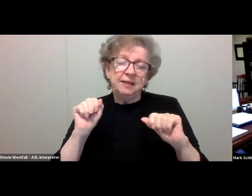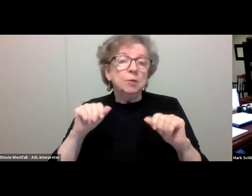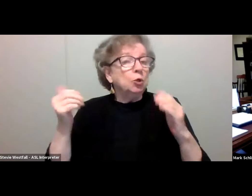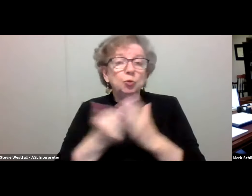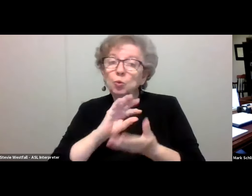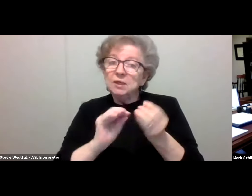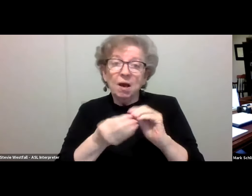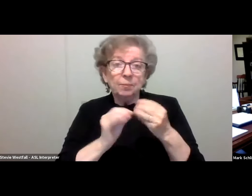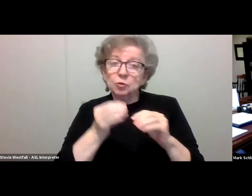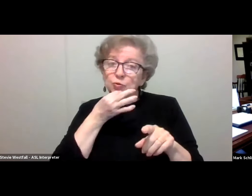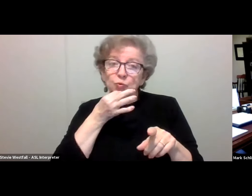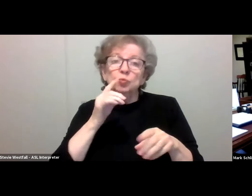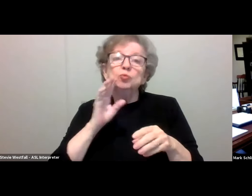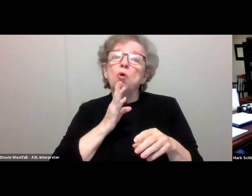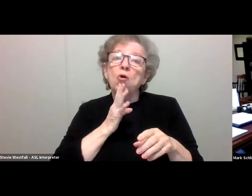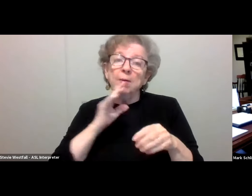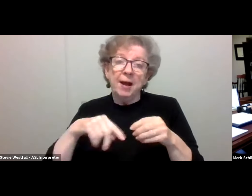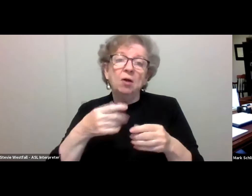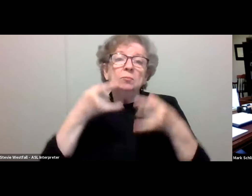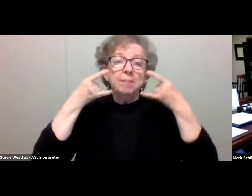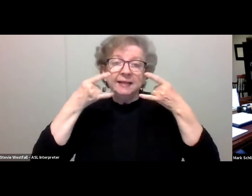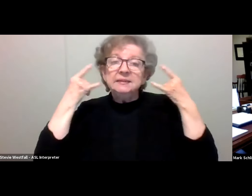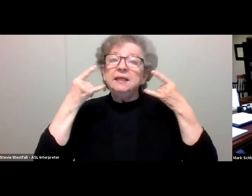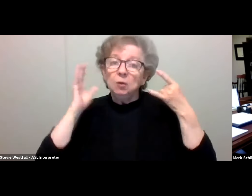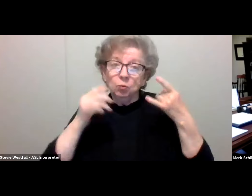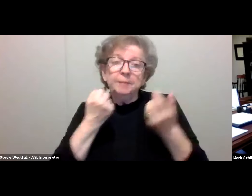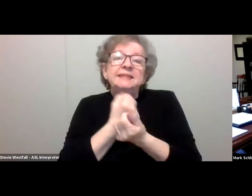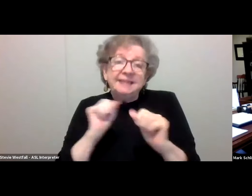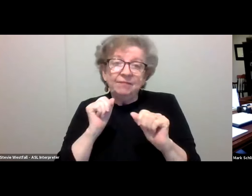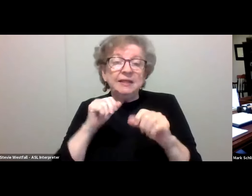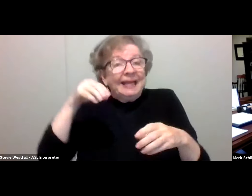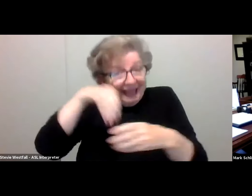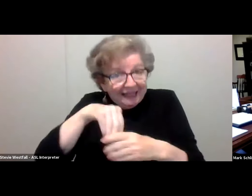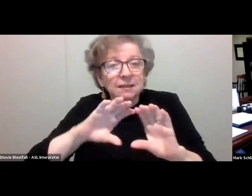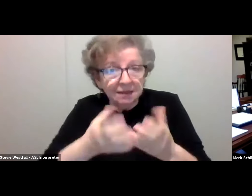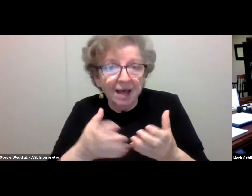and the effect of masking on transmission, even in classrooms. We know there'll be,